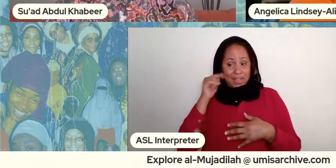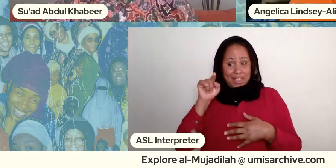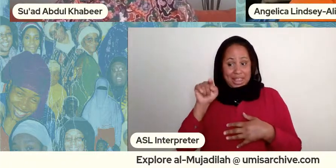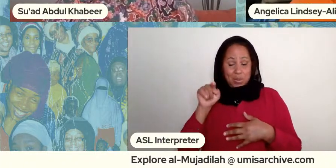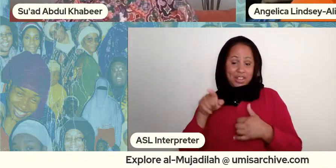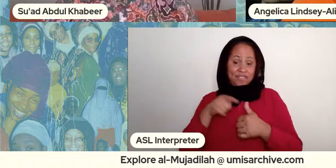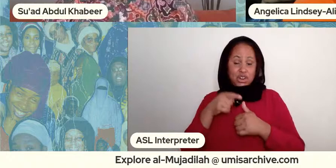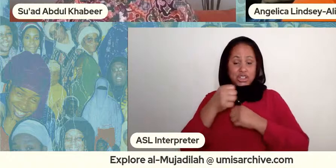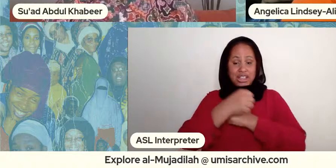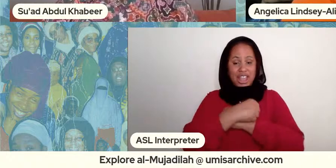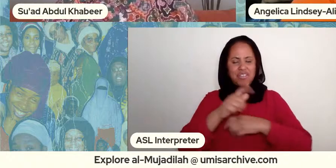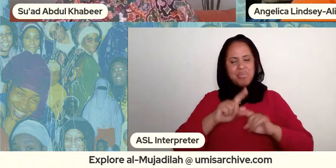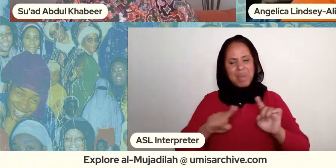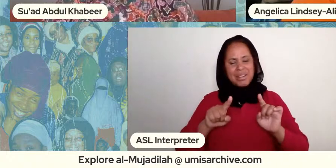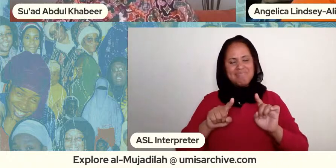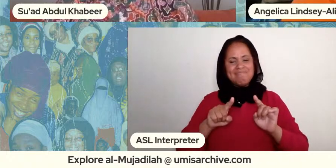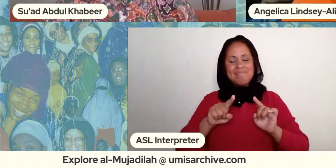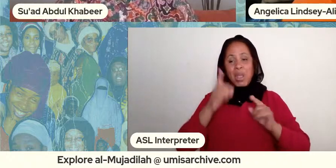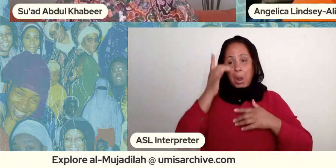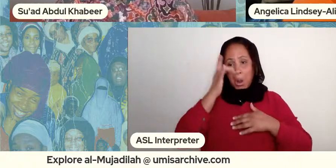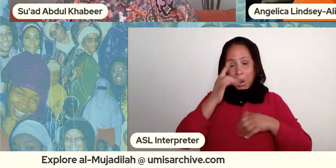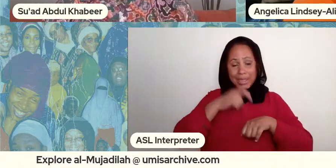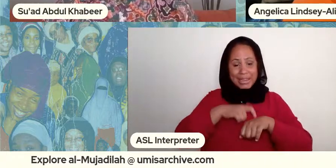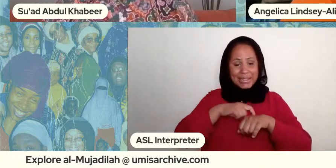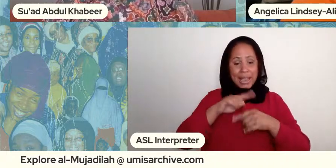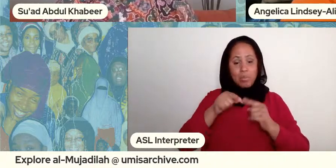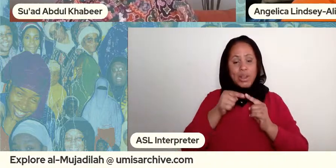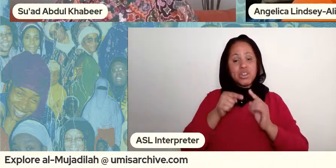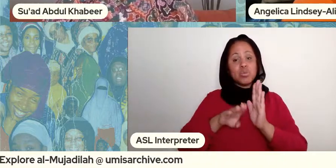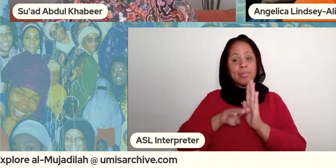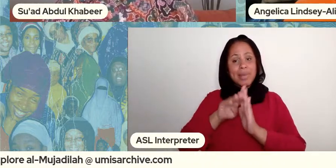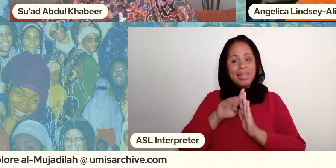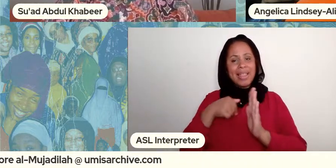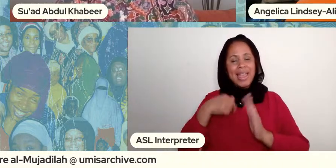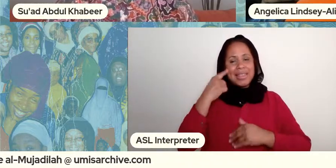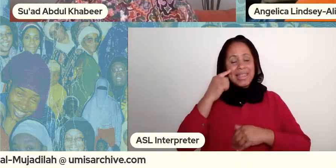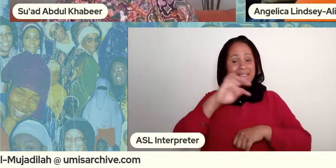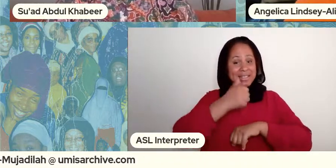when you're going through a maturation process i think it definitely sets the stage and i you know